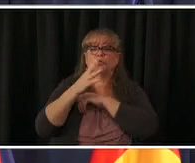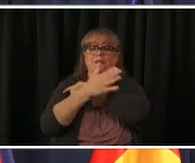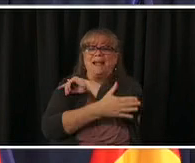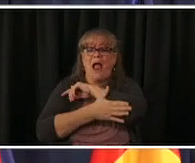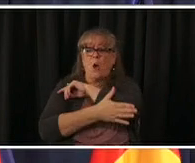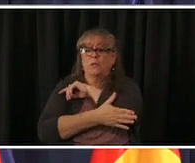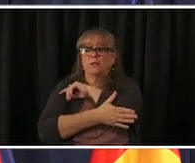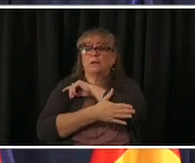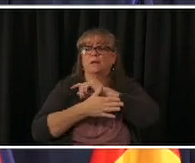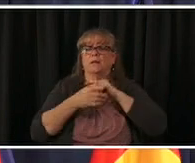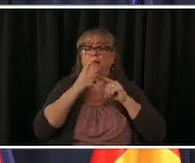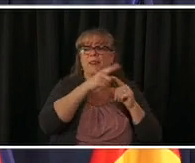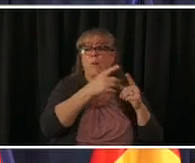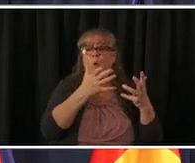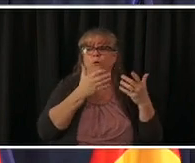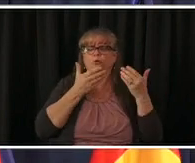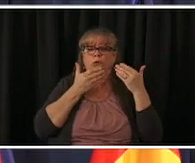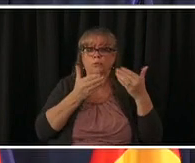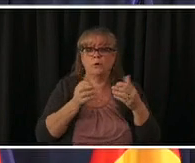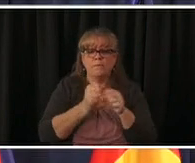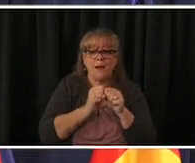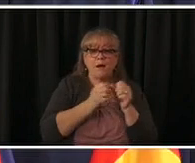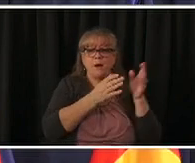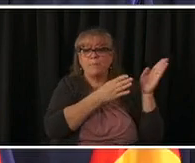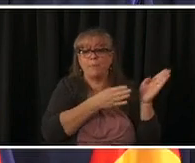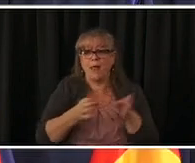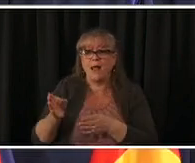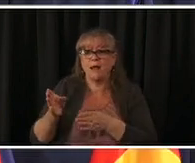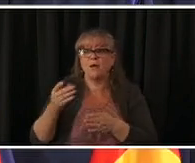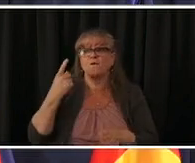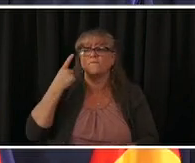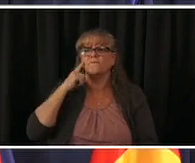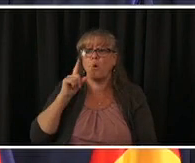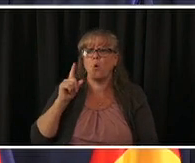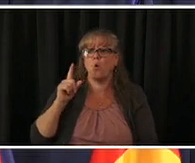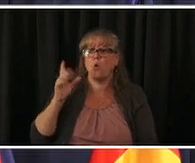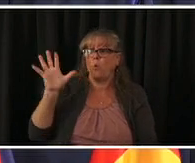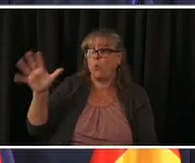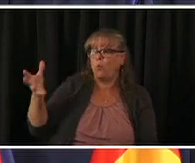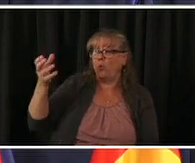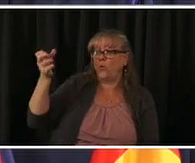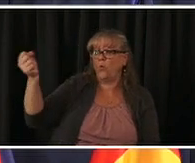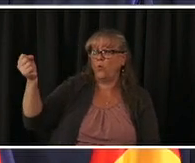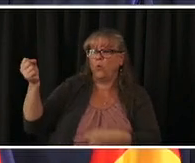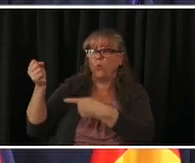you taken any actions and if not why not and i do have a follow-up sir well yeah the whole state of